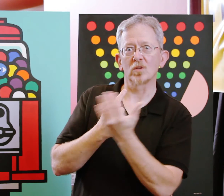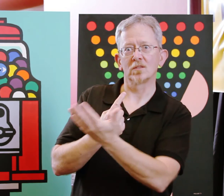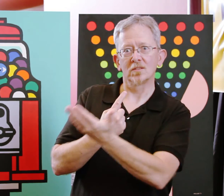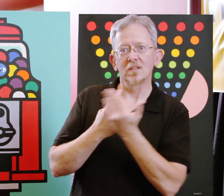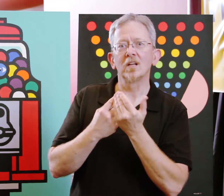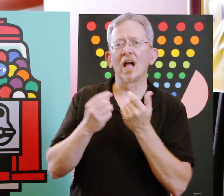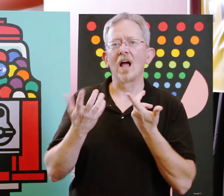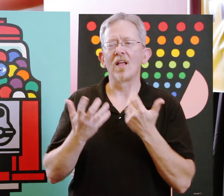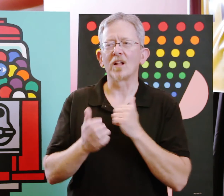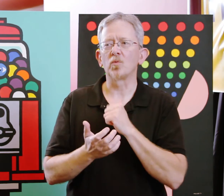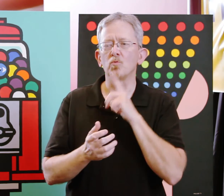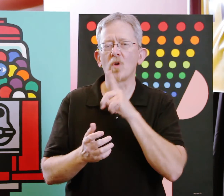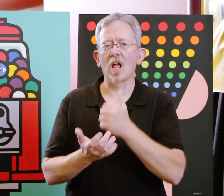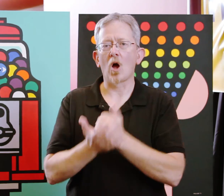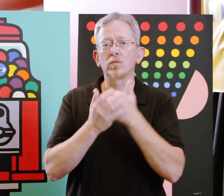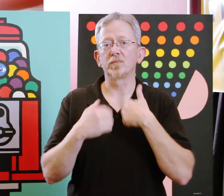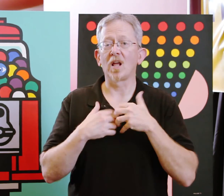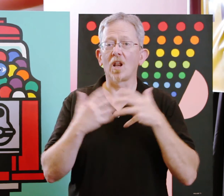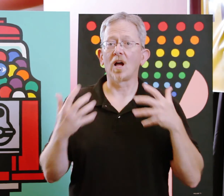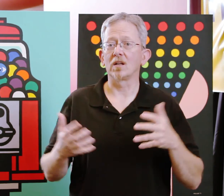and once I got it, that really helped me a lot.